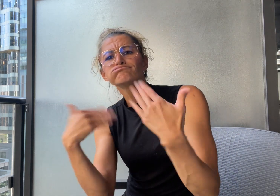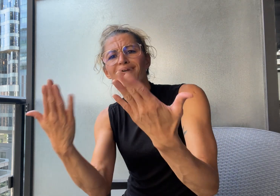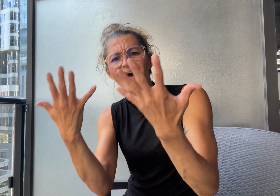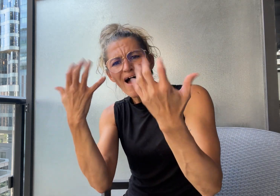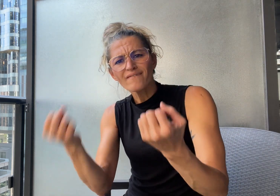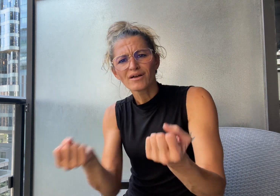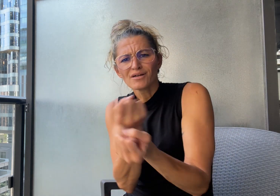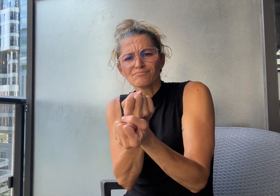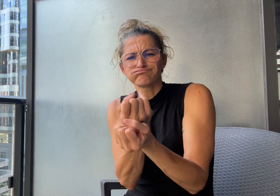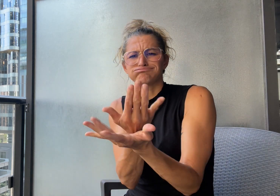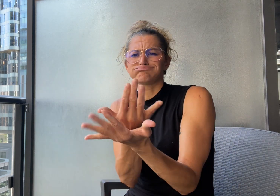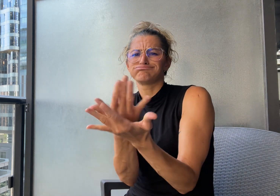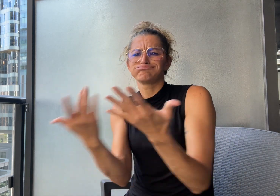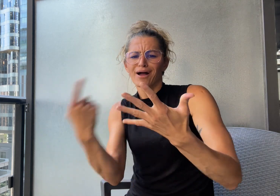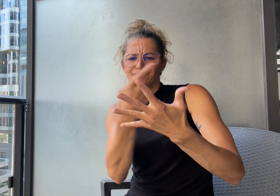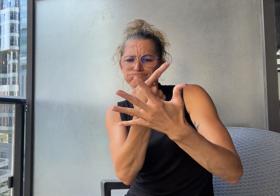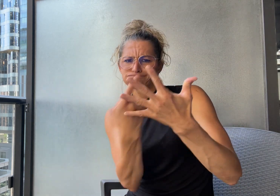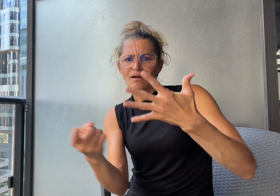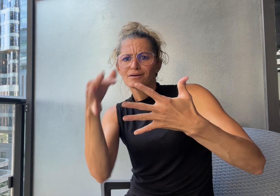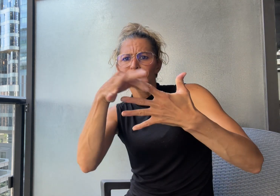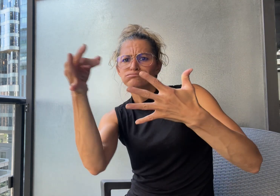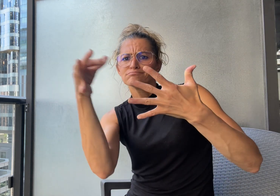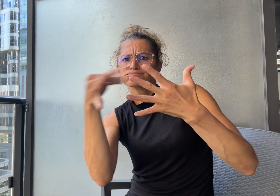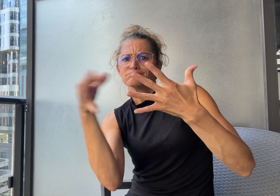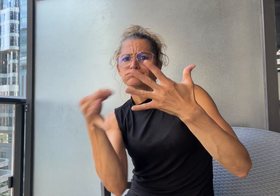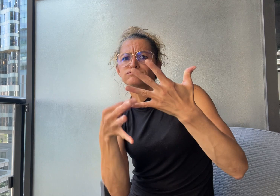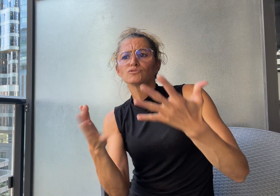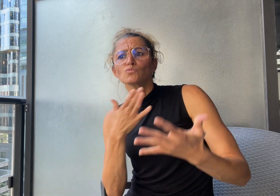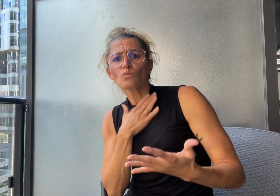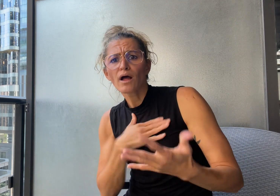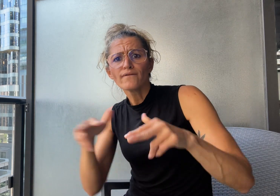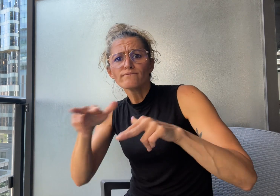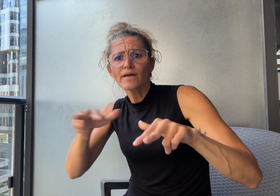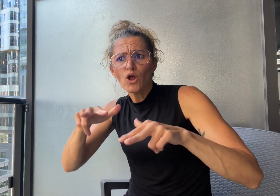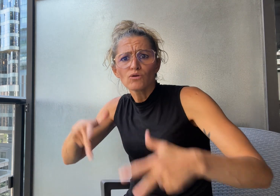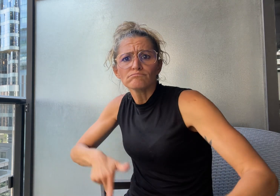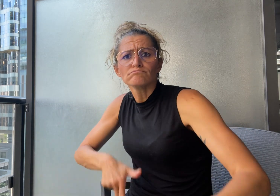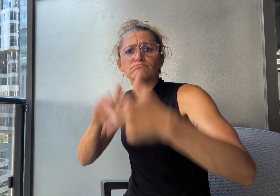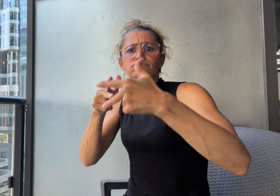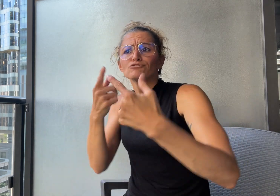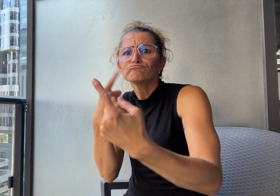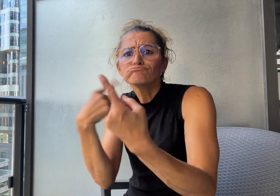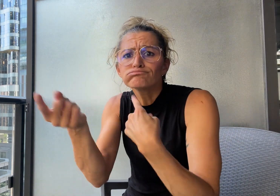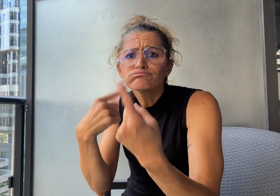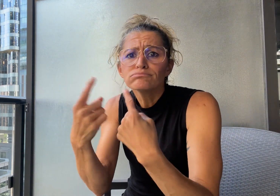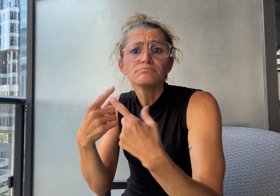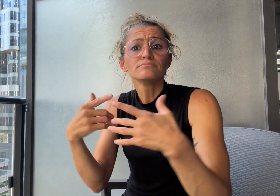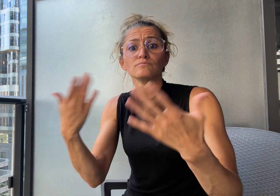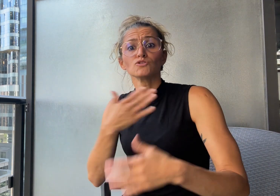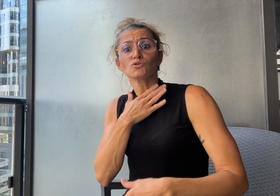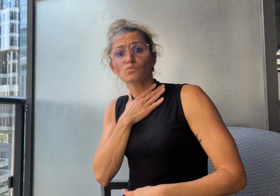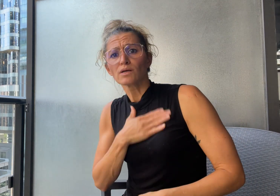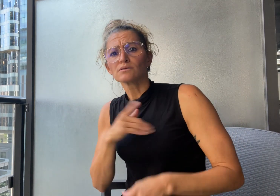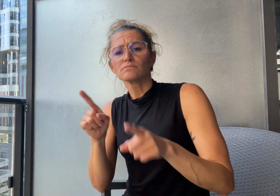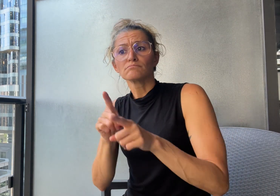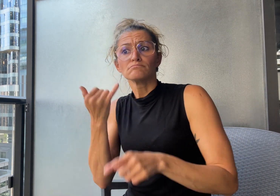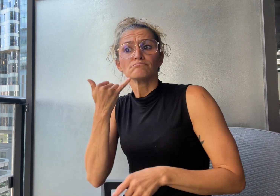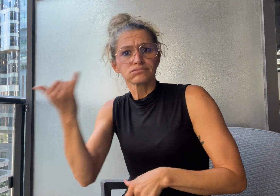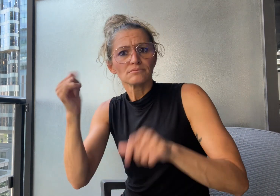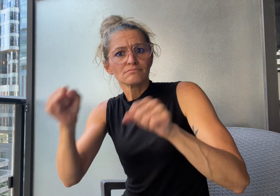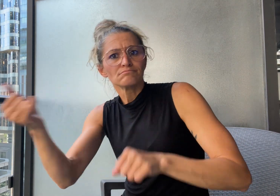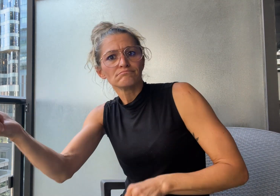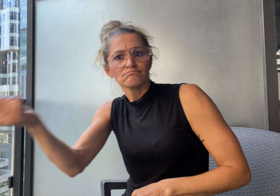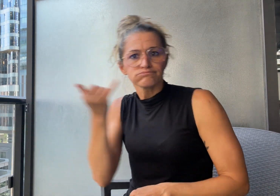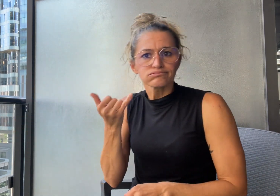options including call-back, on-demand, and pre-scheduled